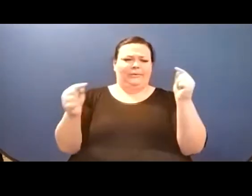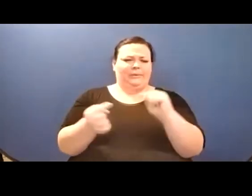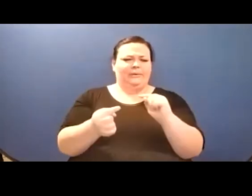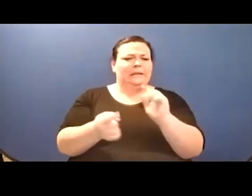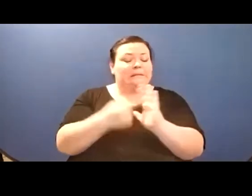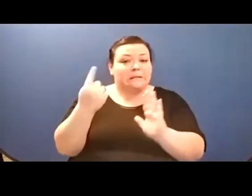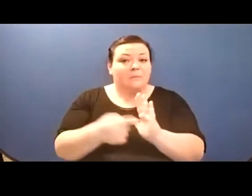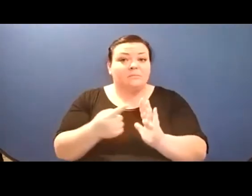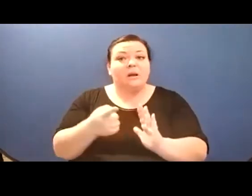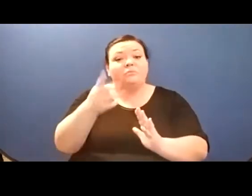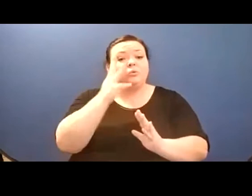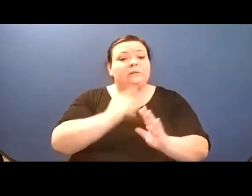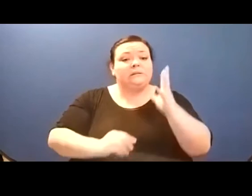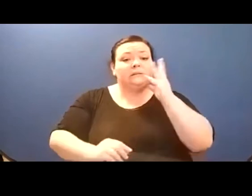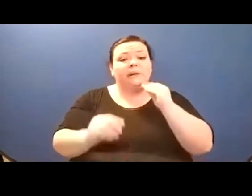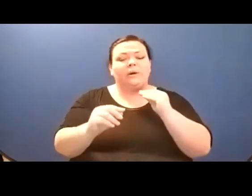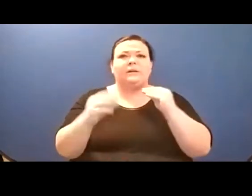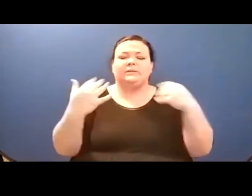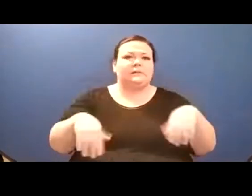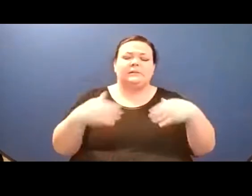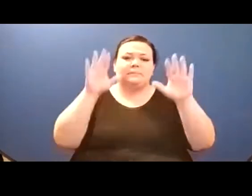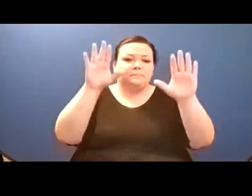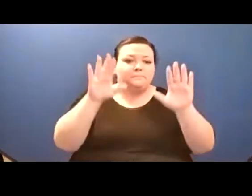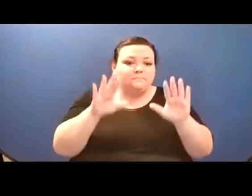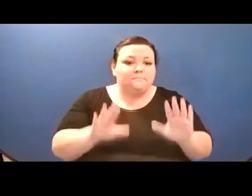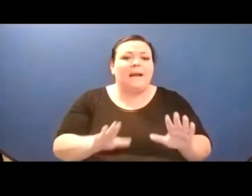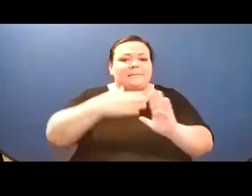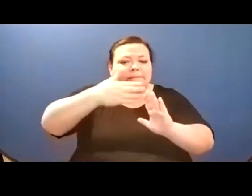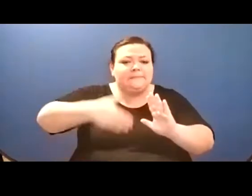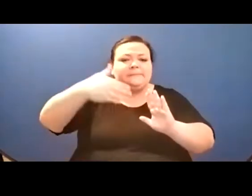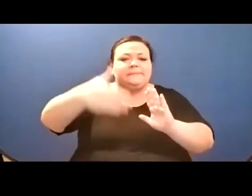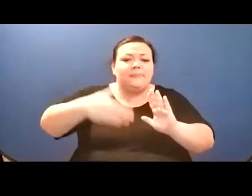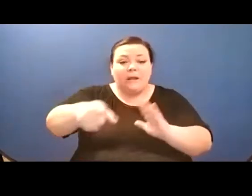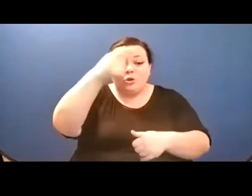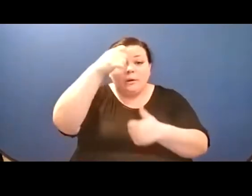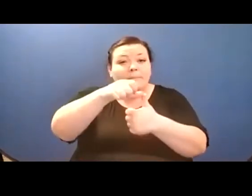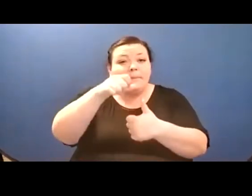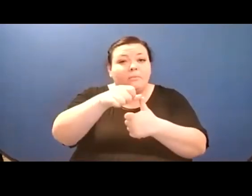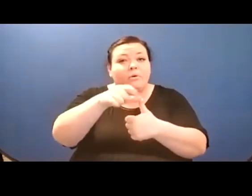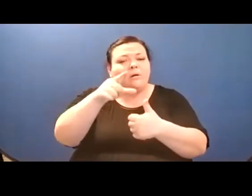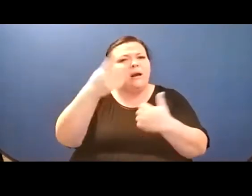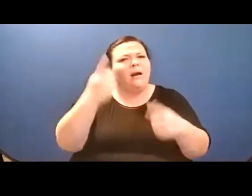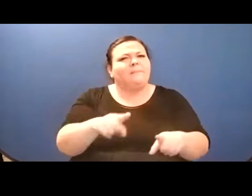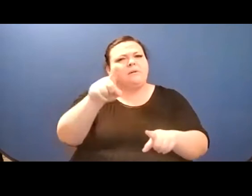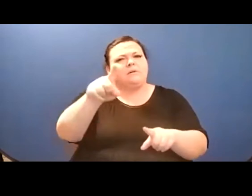The day before that you were sent a tube you presumed for breathing./ Had you bought it?